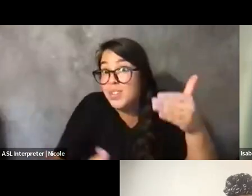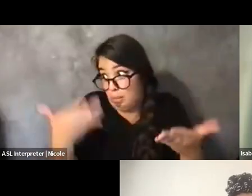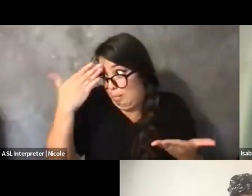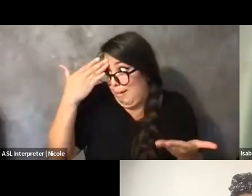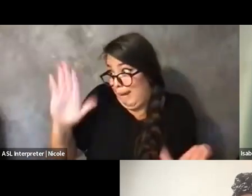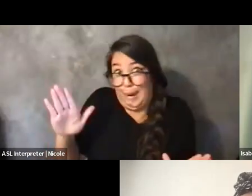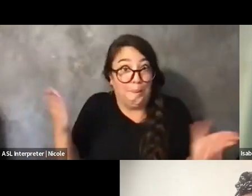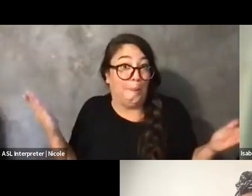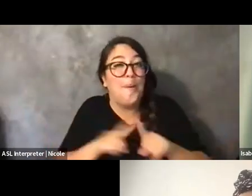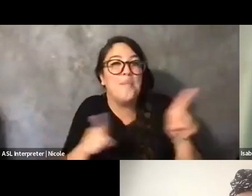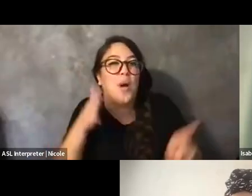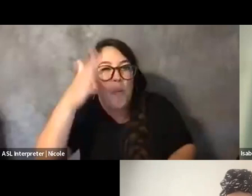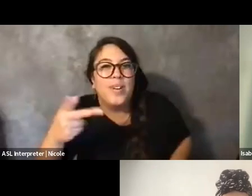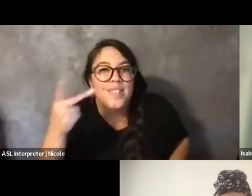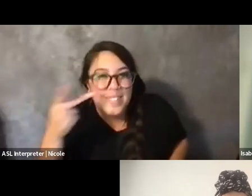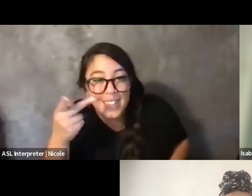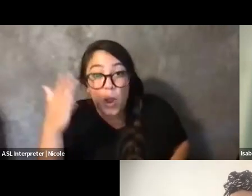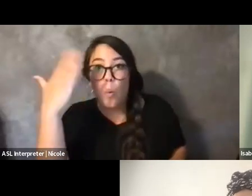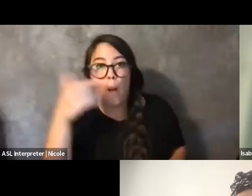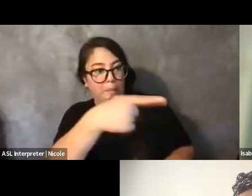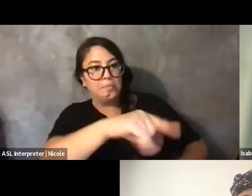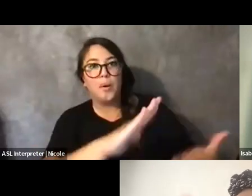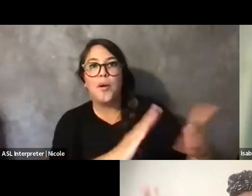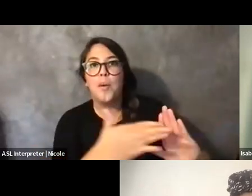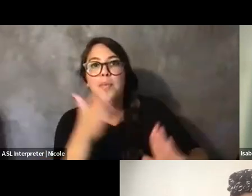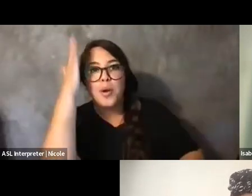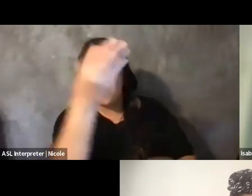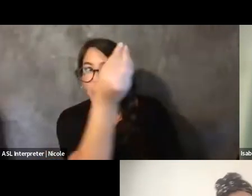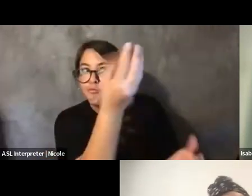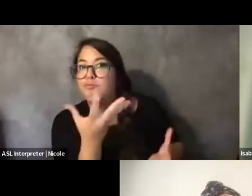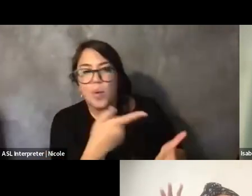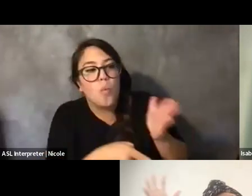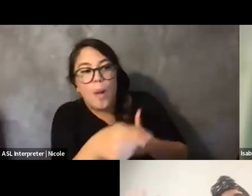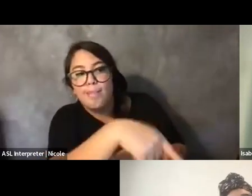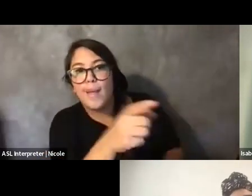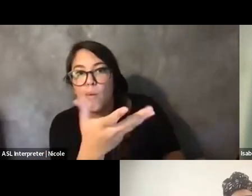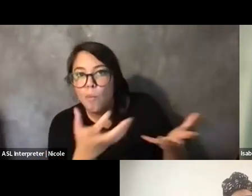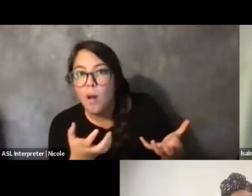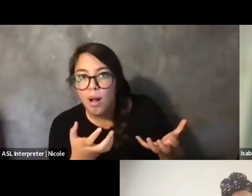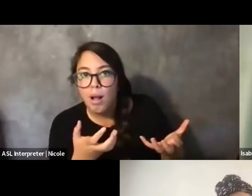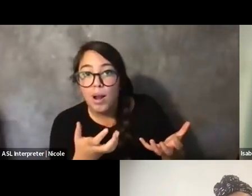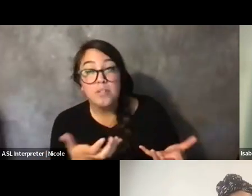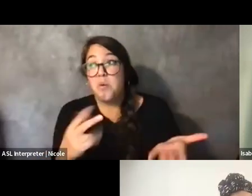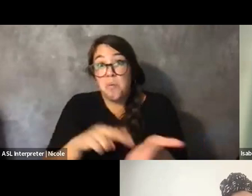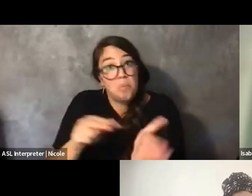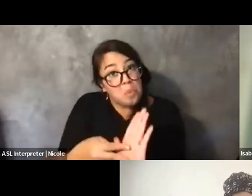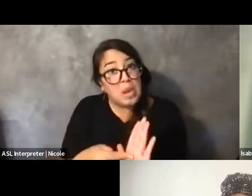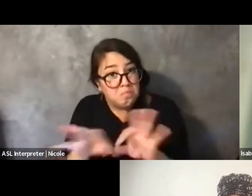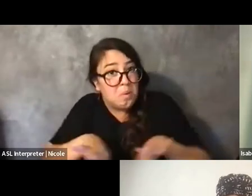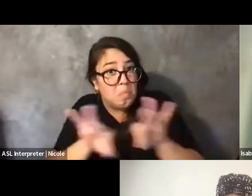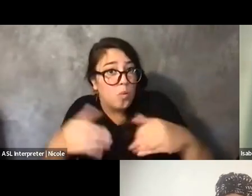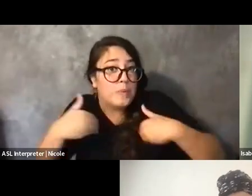And just being able to say that and have, you know, researches or resources from all